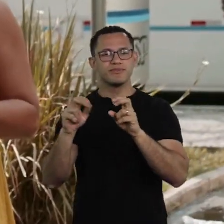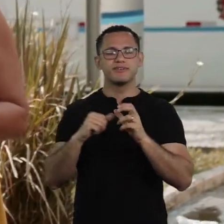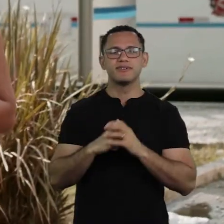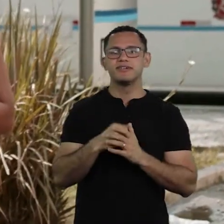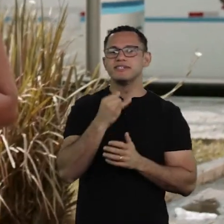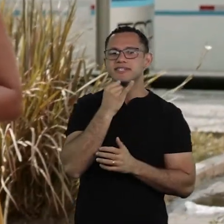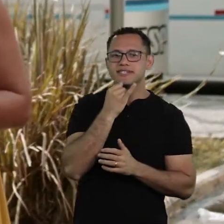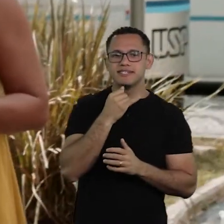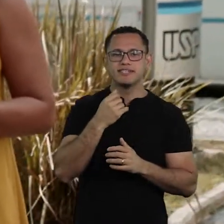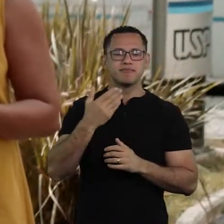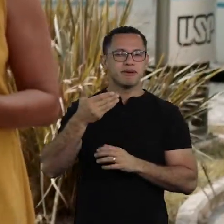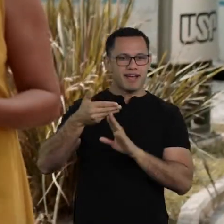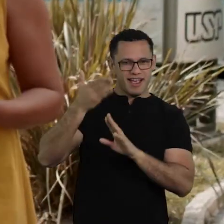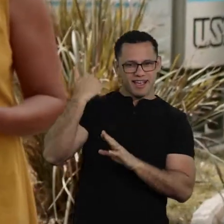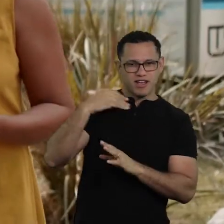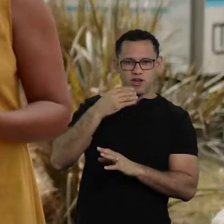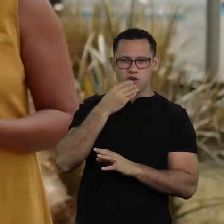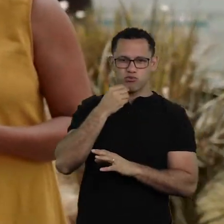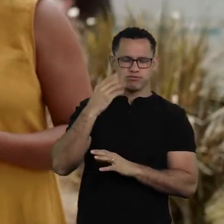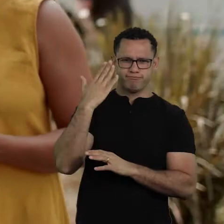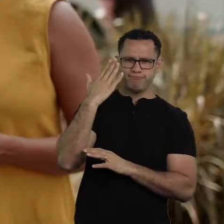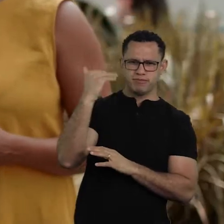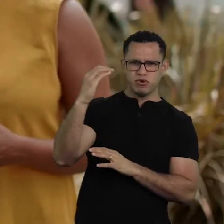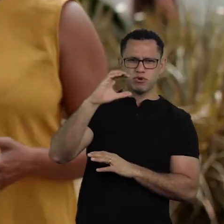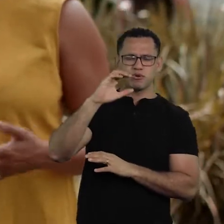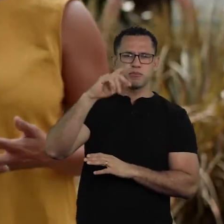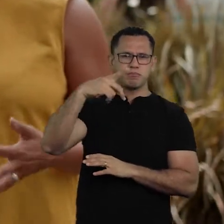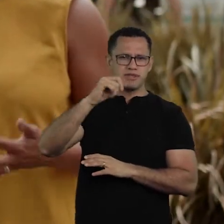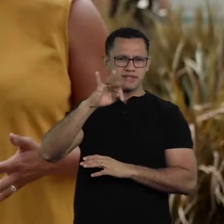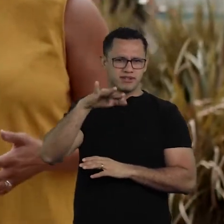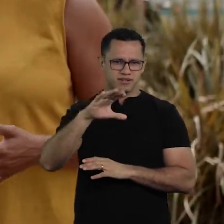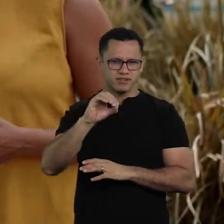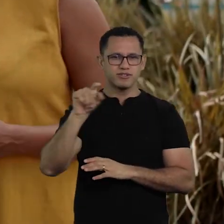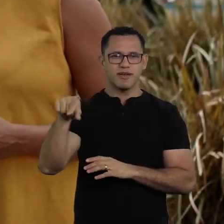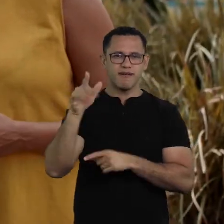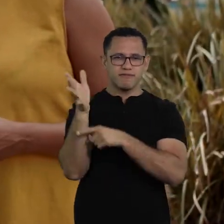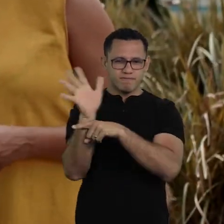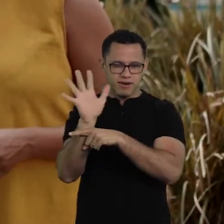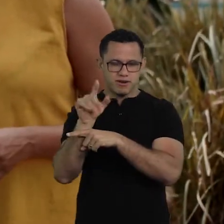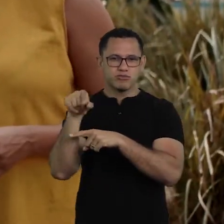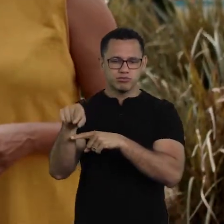Patricio Guzman, a Chilean filmmaker, does this kind of work, right?